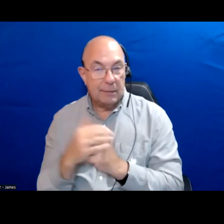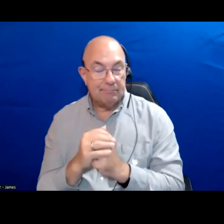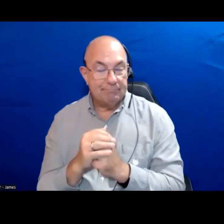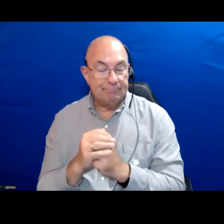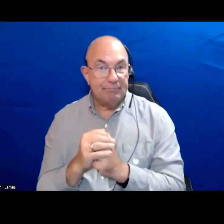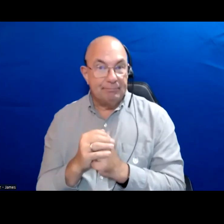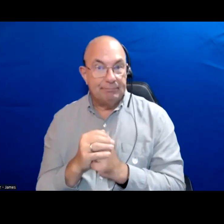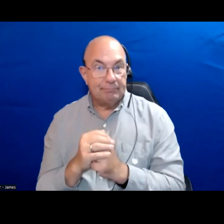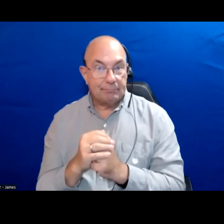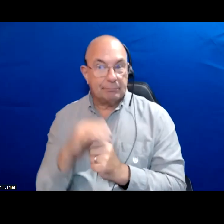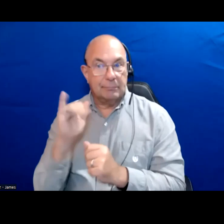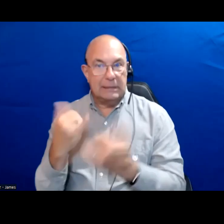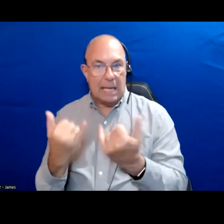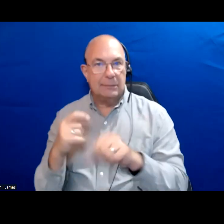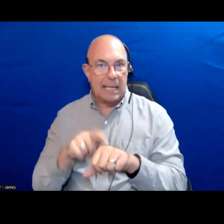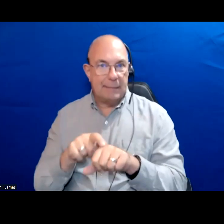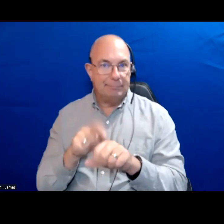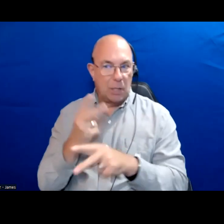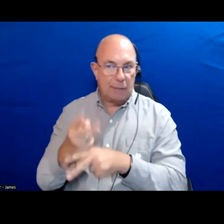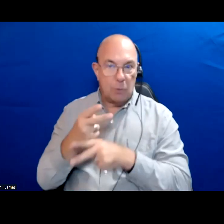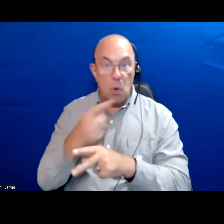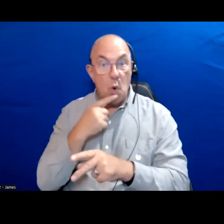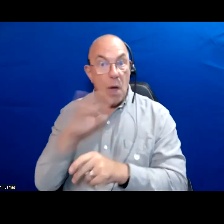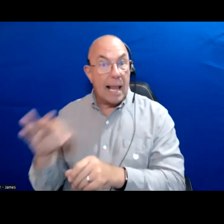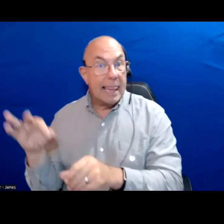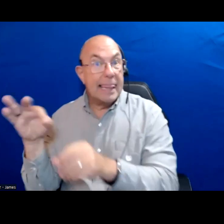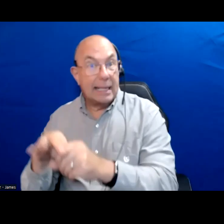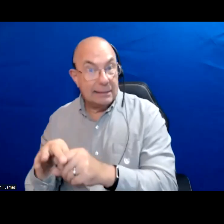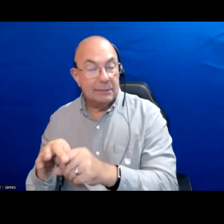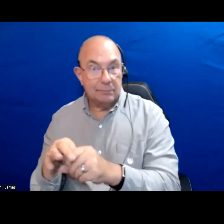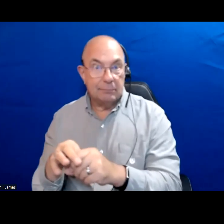And this is the time to take note because whoever gets elected is up to the citizens